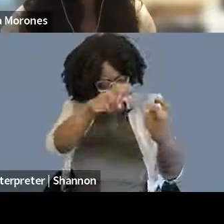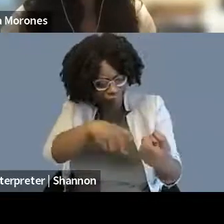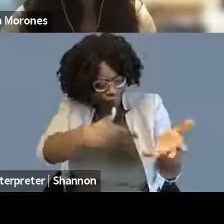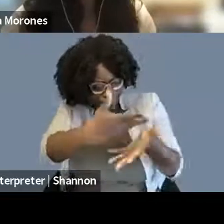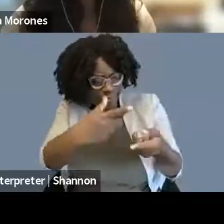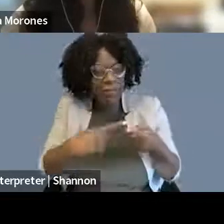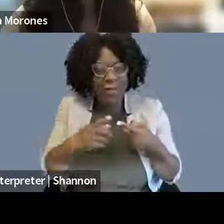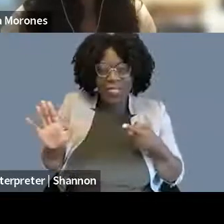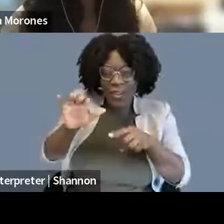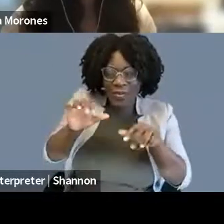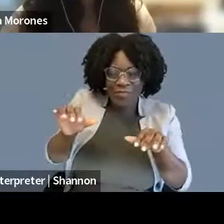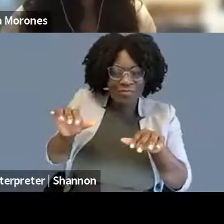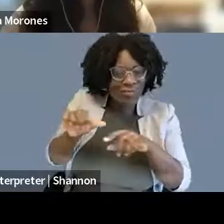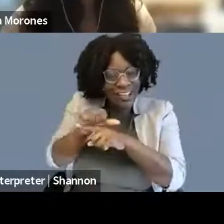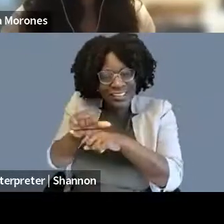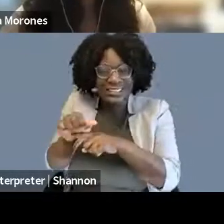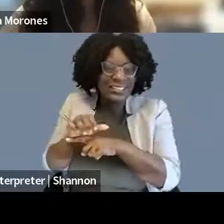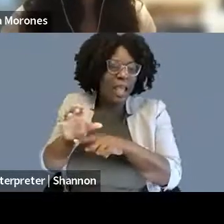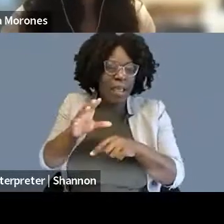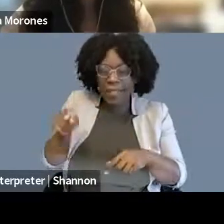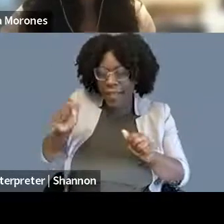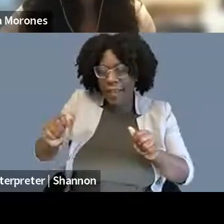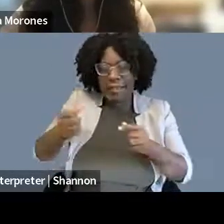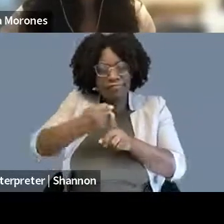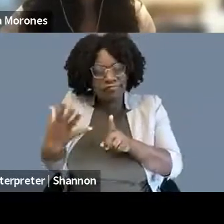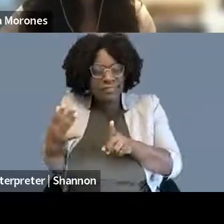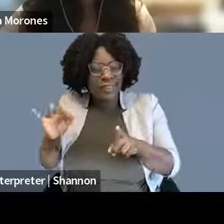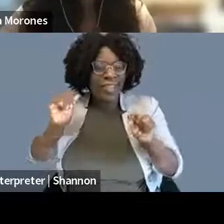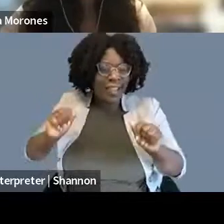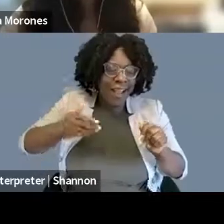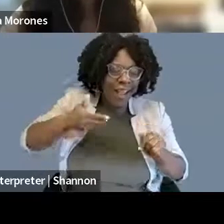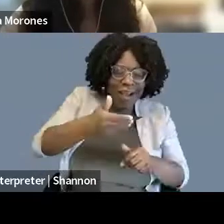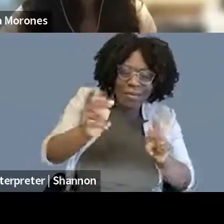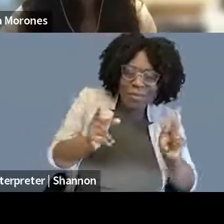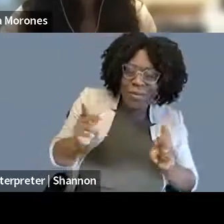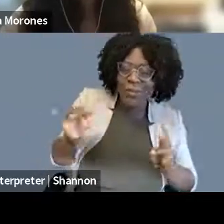in a position to hire someone or not. So I think that can be valuable.